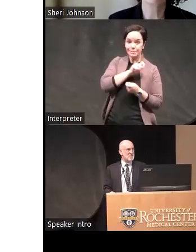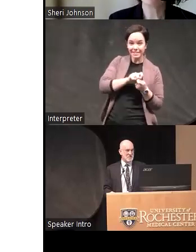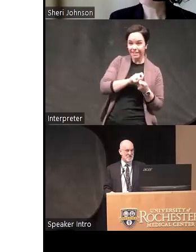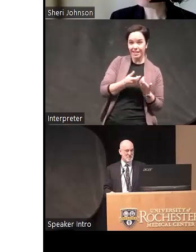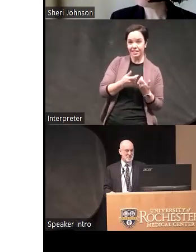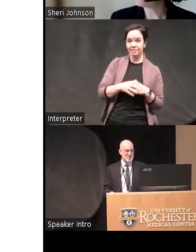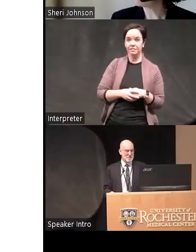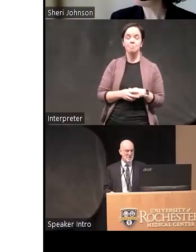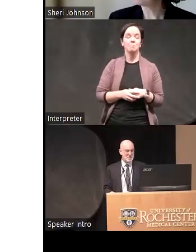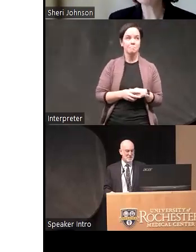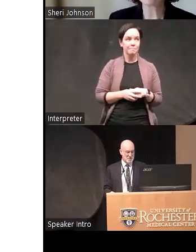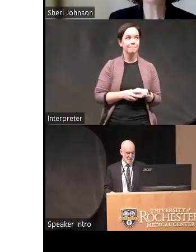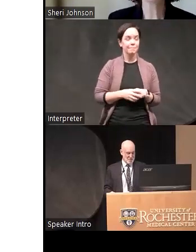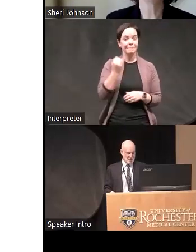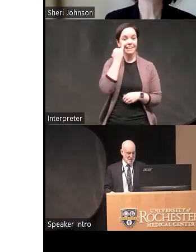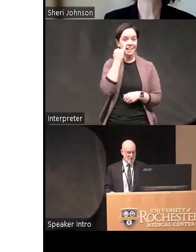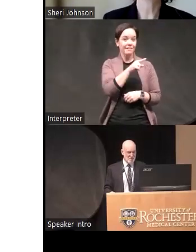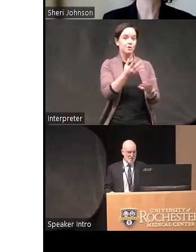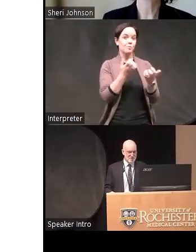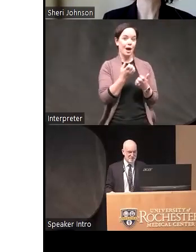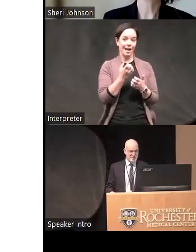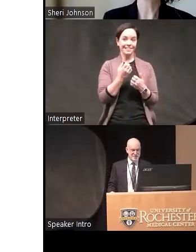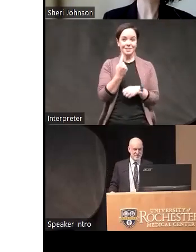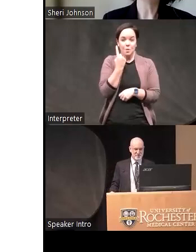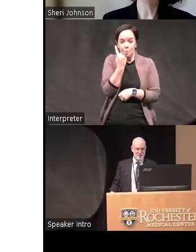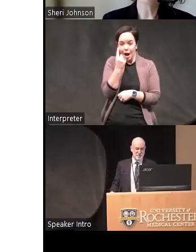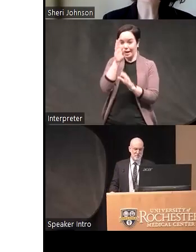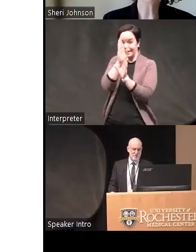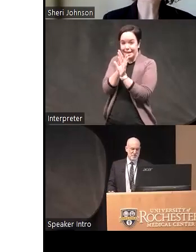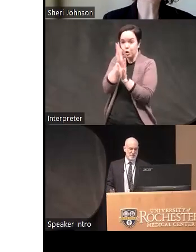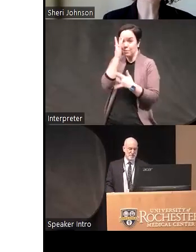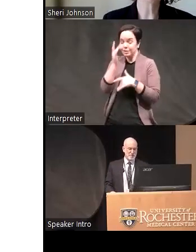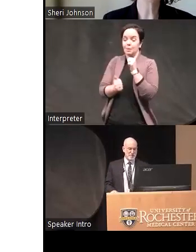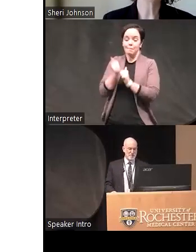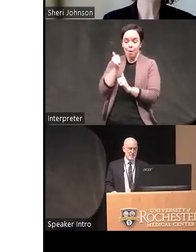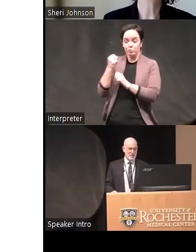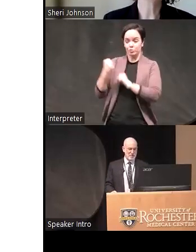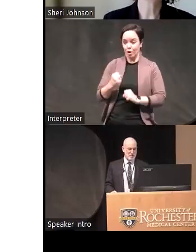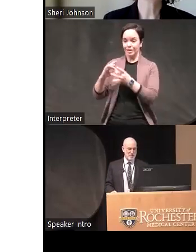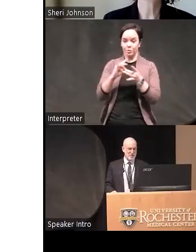so if you wanted a Psychopathology that was most robustly correlated with some scales